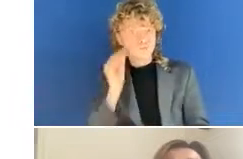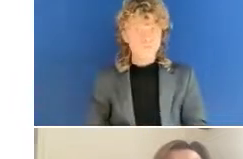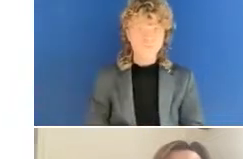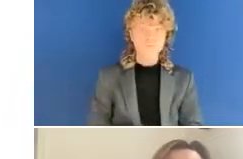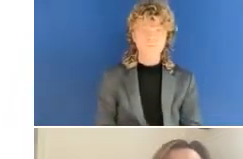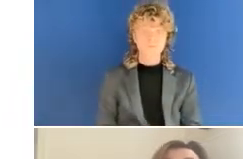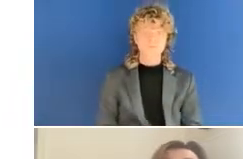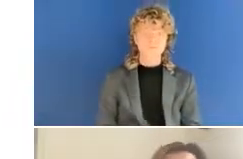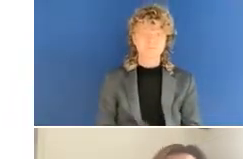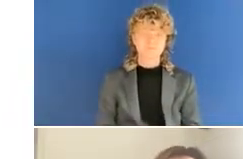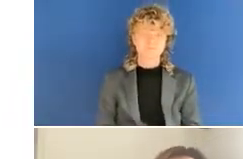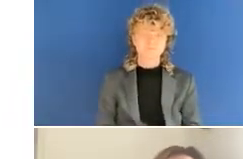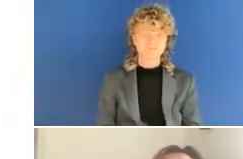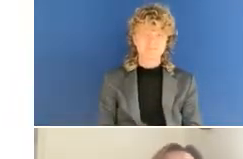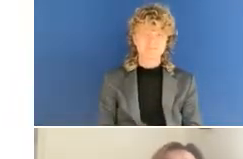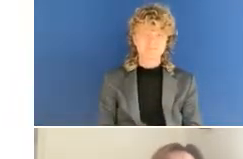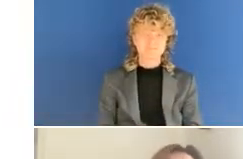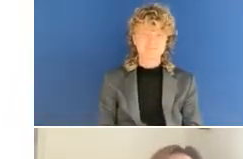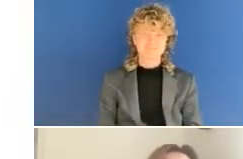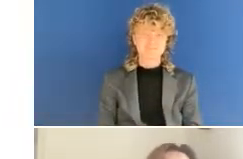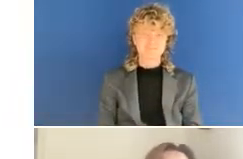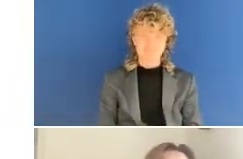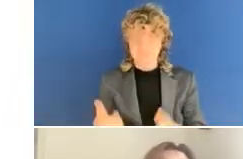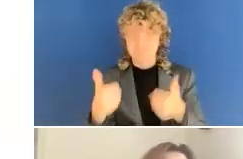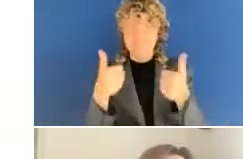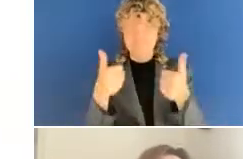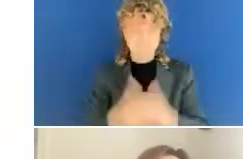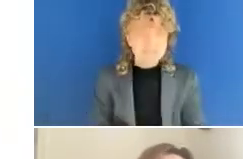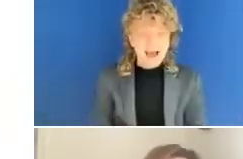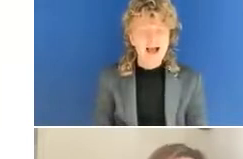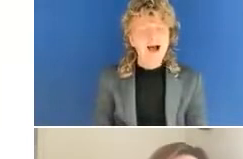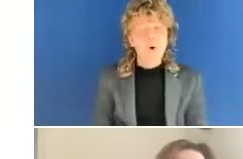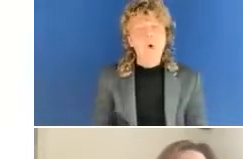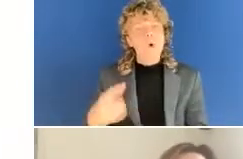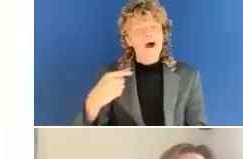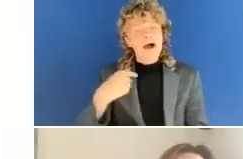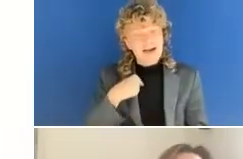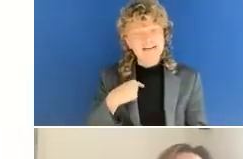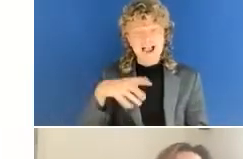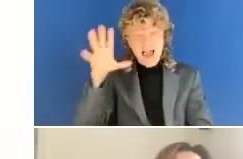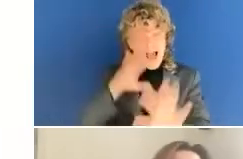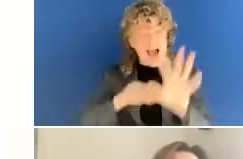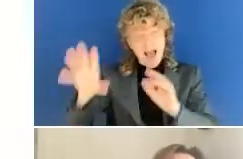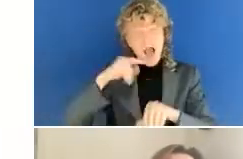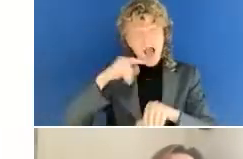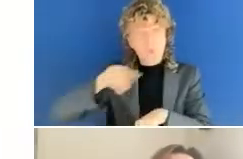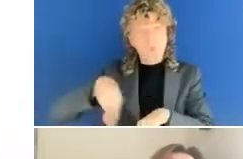It will take time before I learn that. So thank you Radek for supporting me.